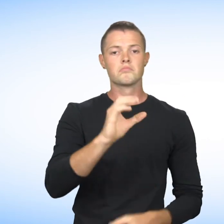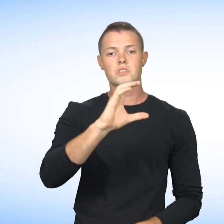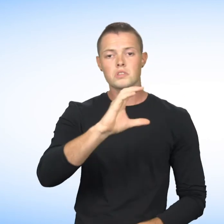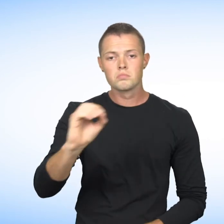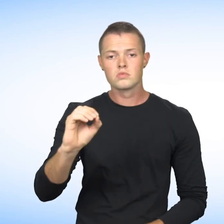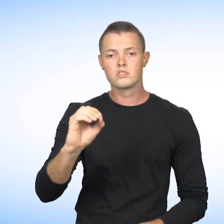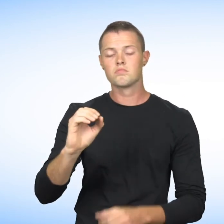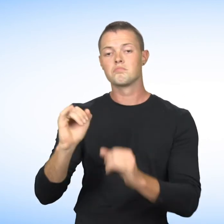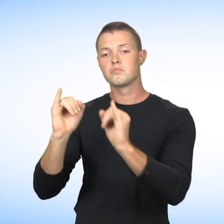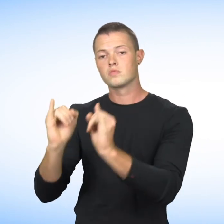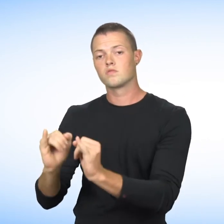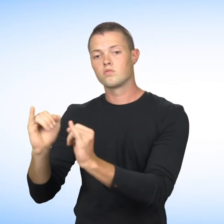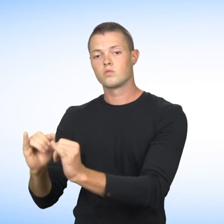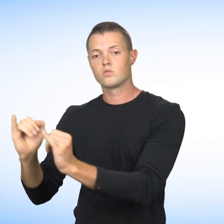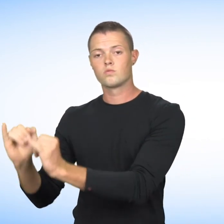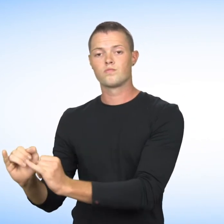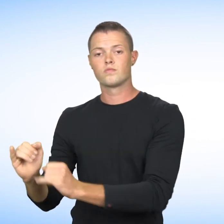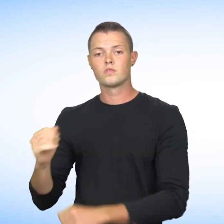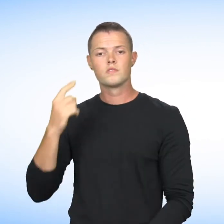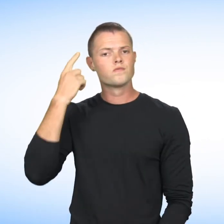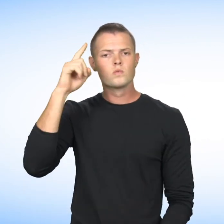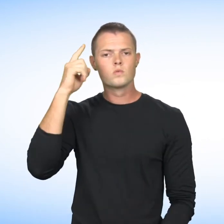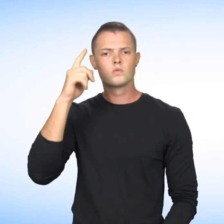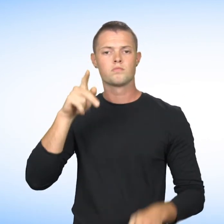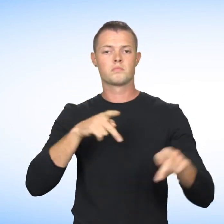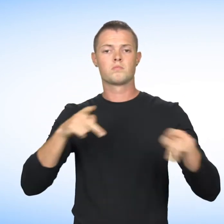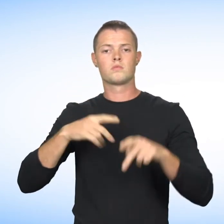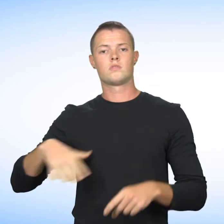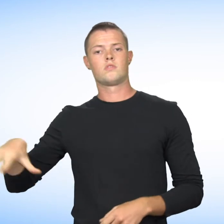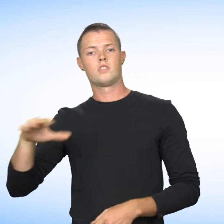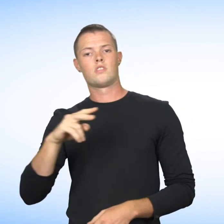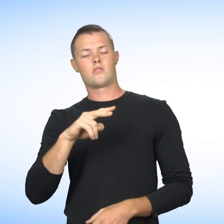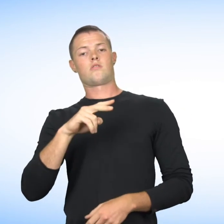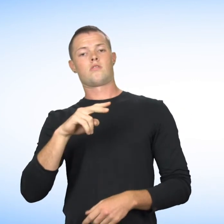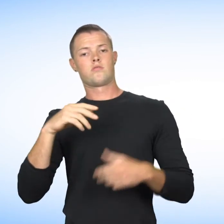company or an individual as a public recognition for exceptional